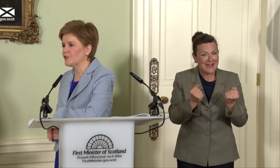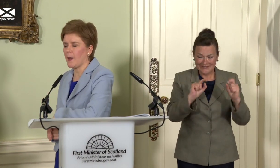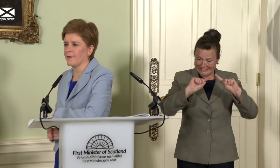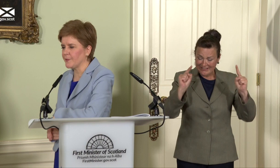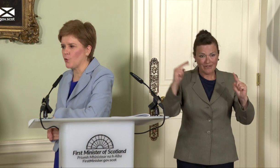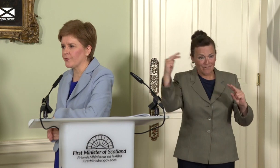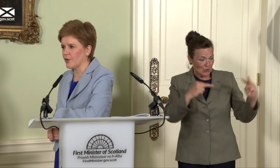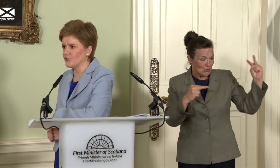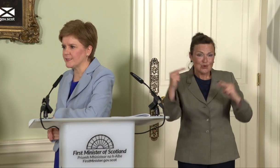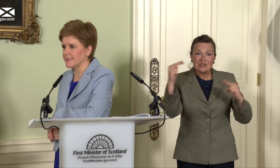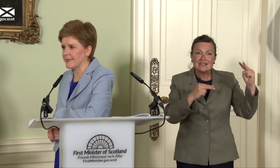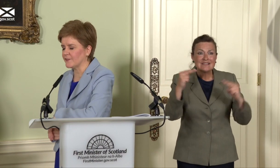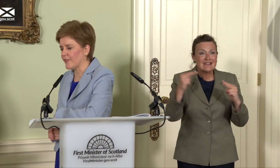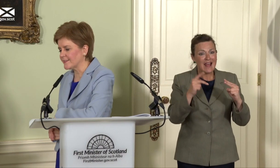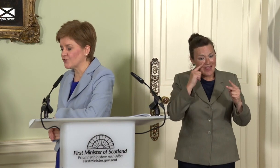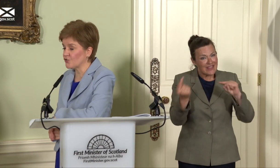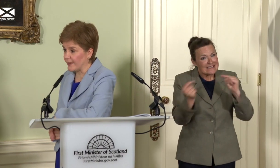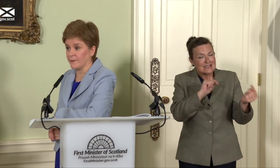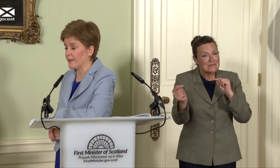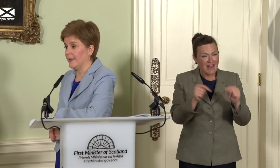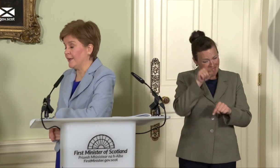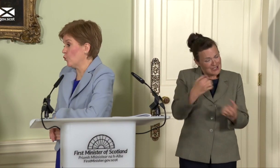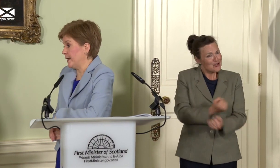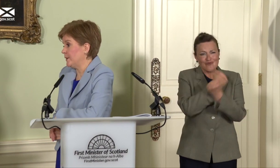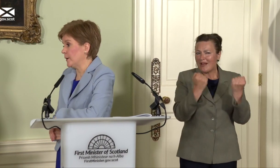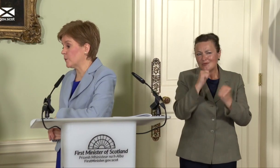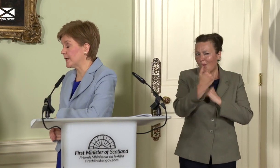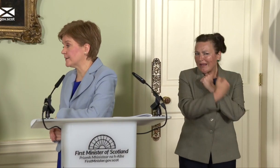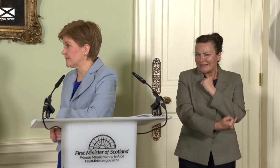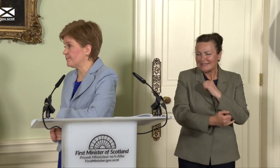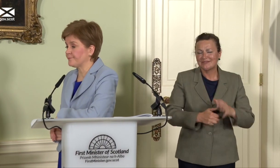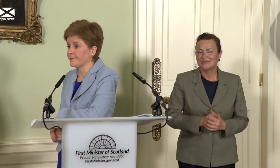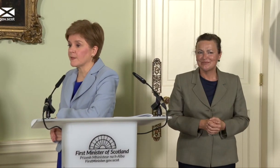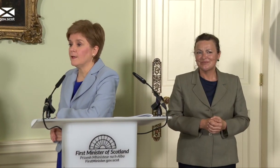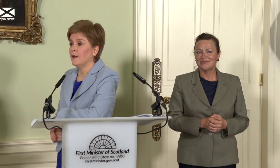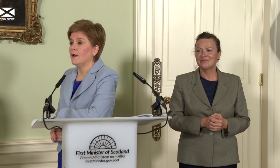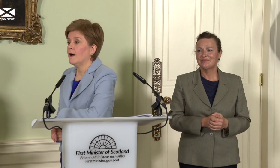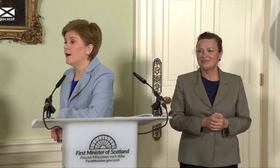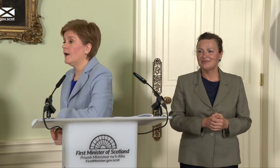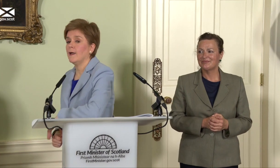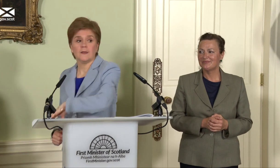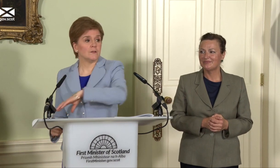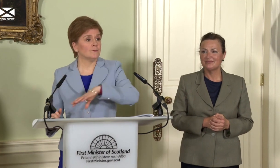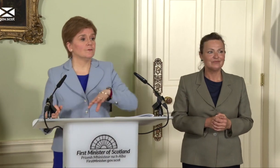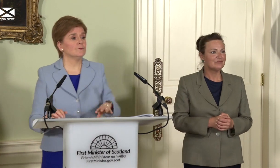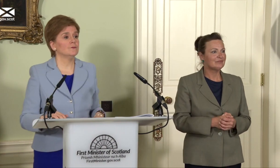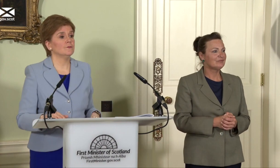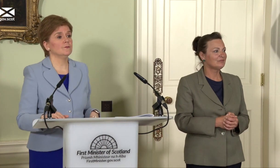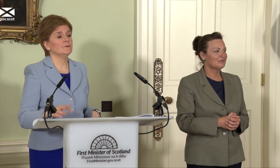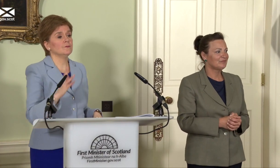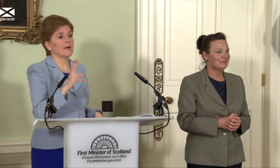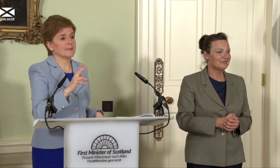path they want the country to take. So that’s a strength, not in any way a weakness. Andy.